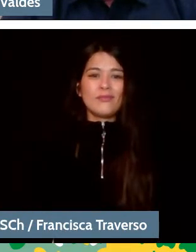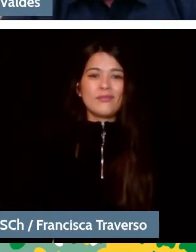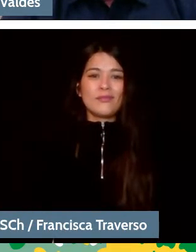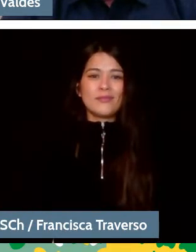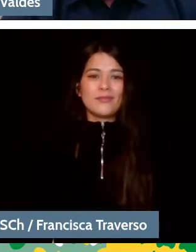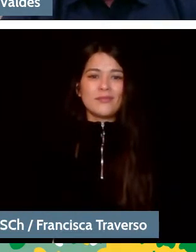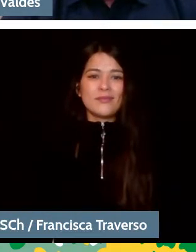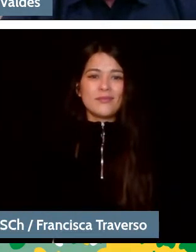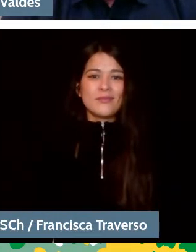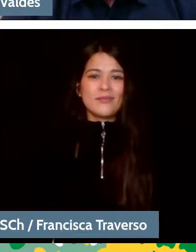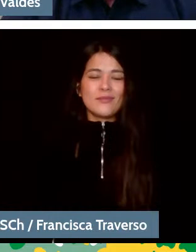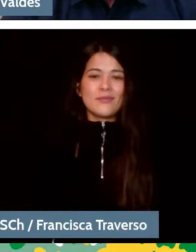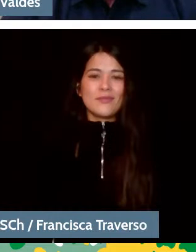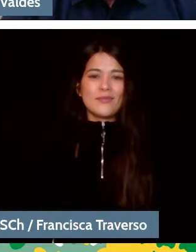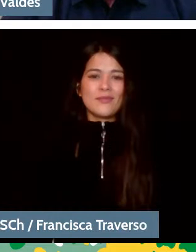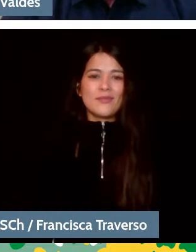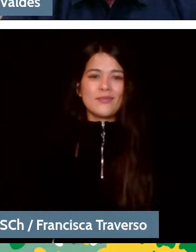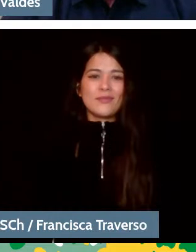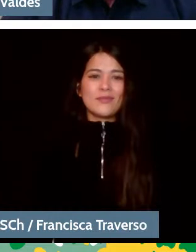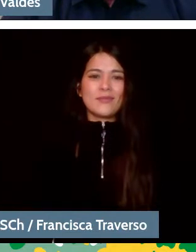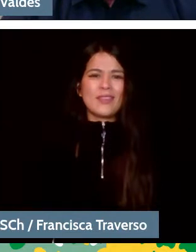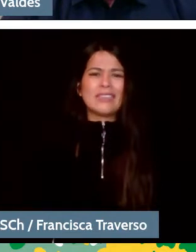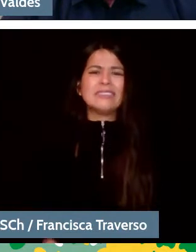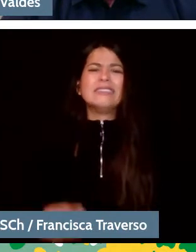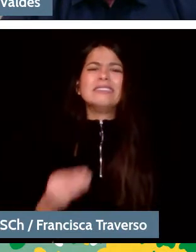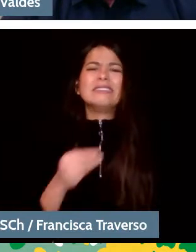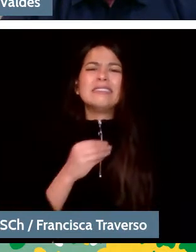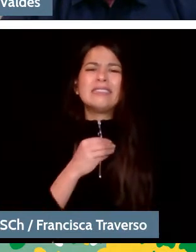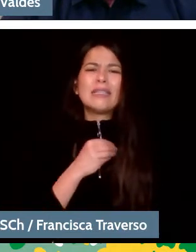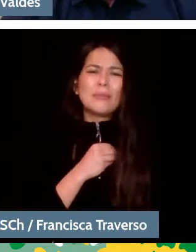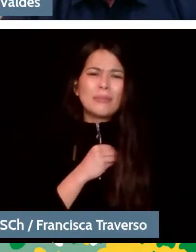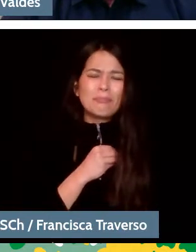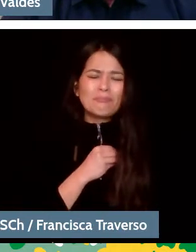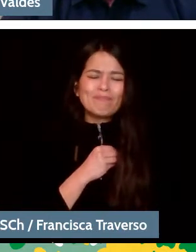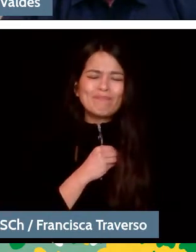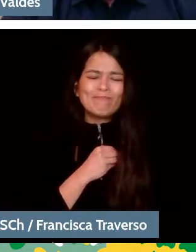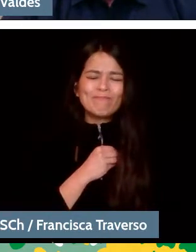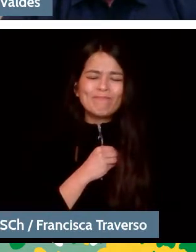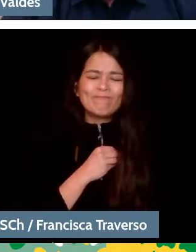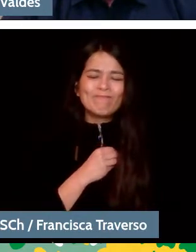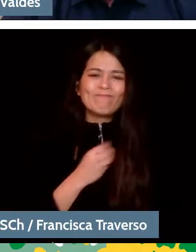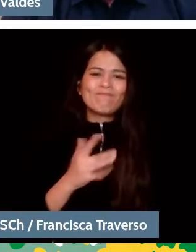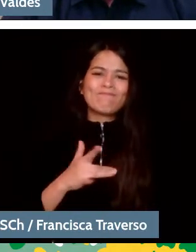I am terribly sorry for having to interrupt